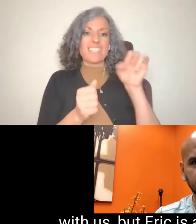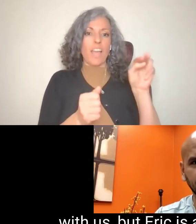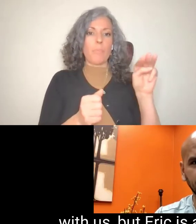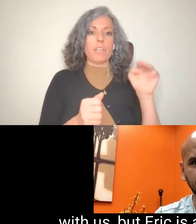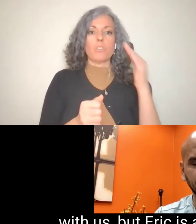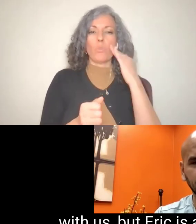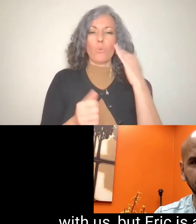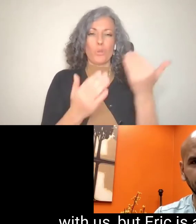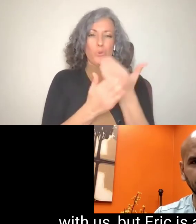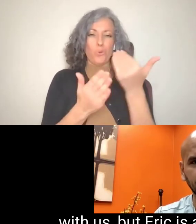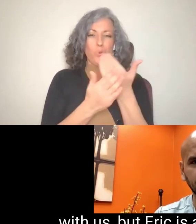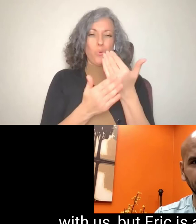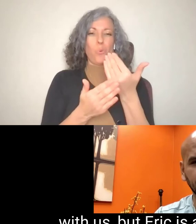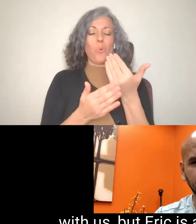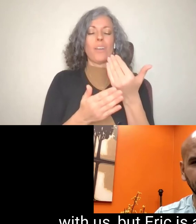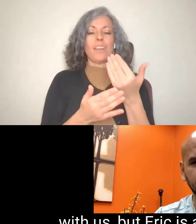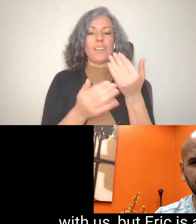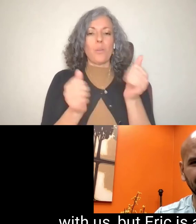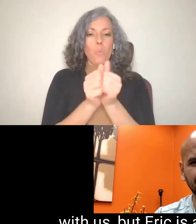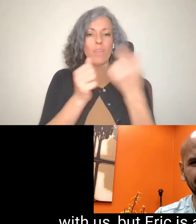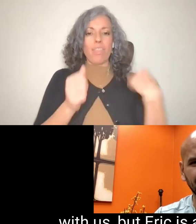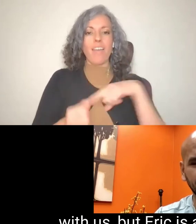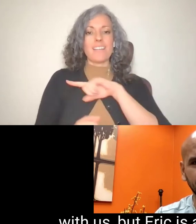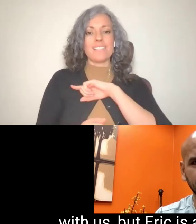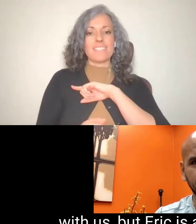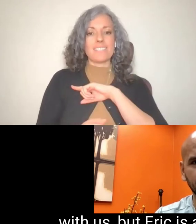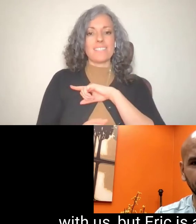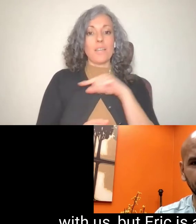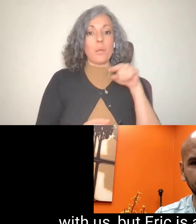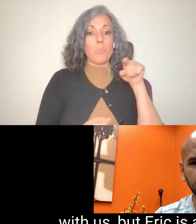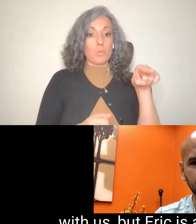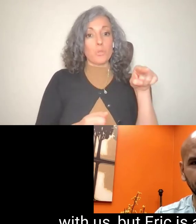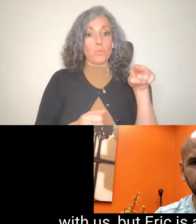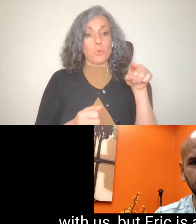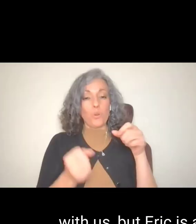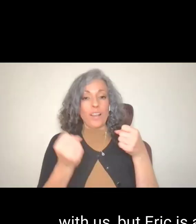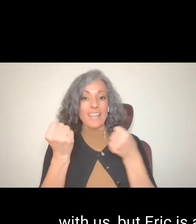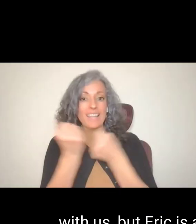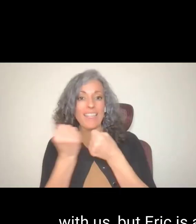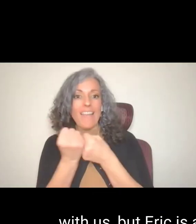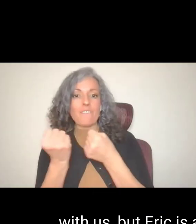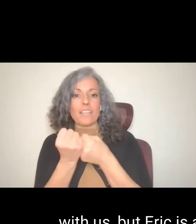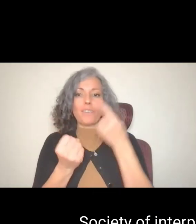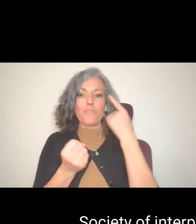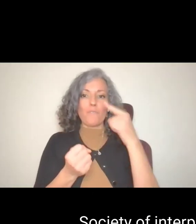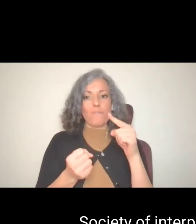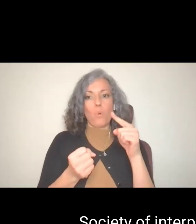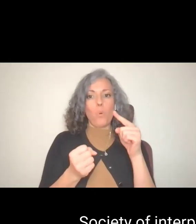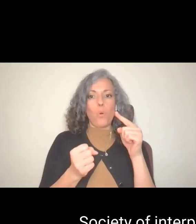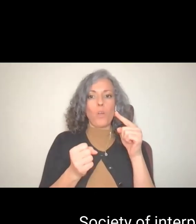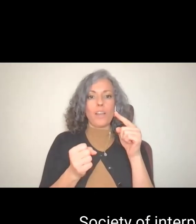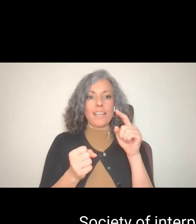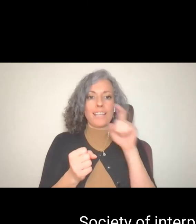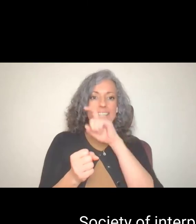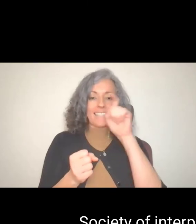with us, but Eric is an advocate for Texas Society of interpreters for the Deaf.